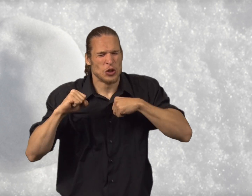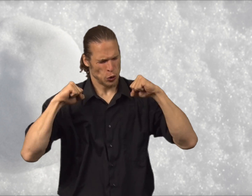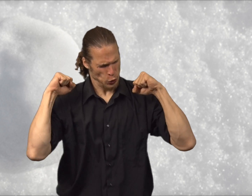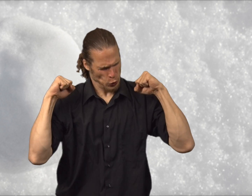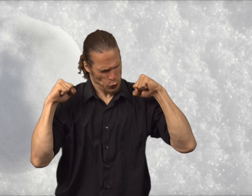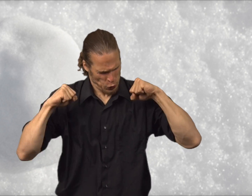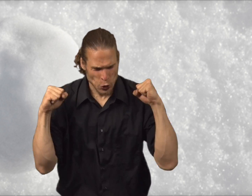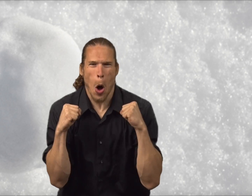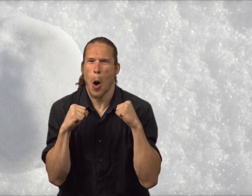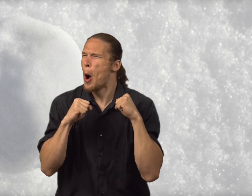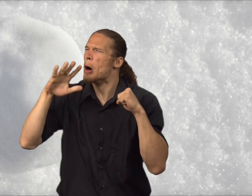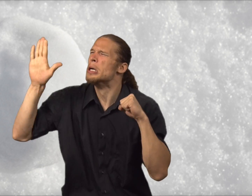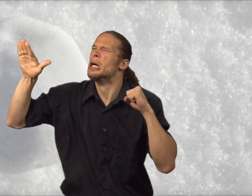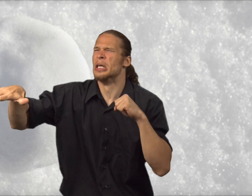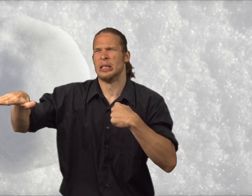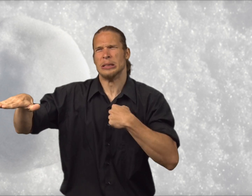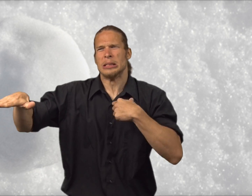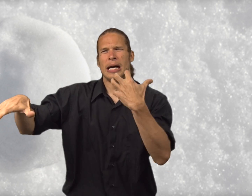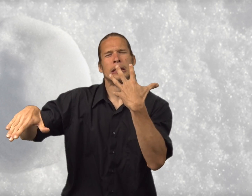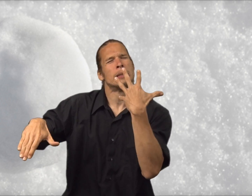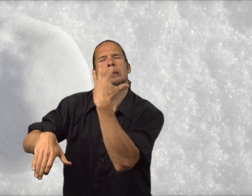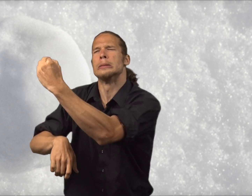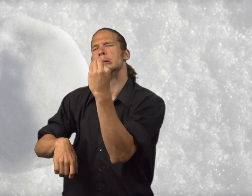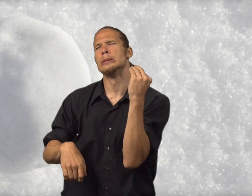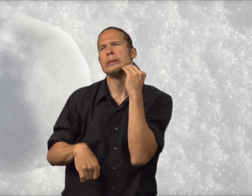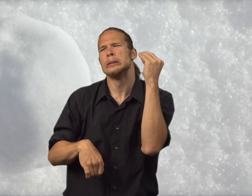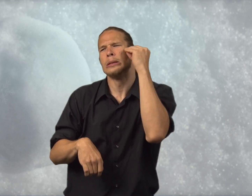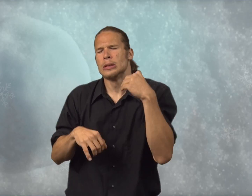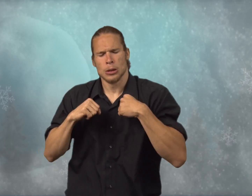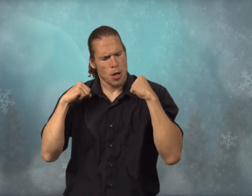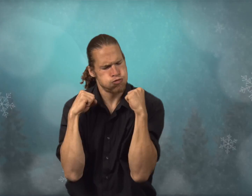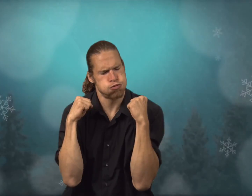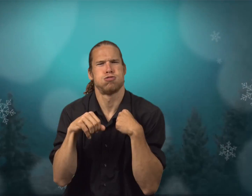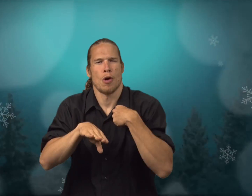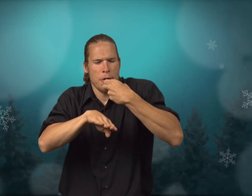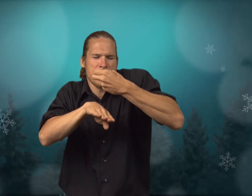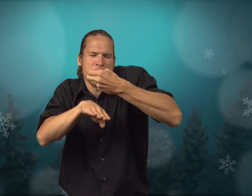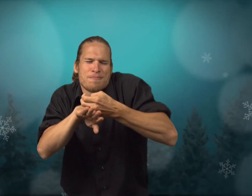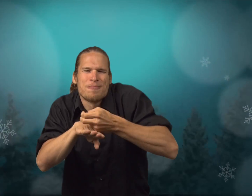But then he became very cold and he said, "Hey, I'm so cold, I want to go back home.